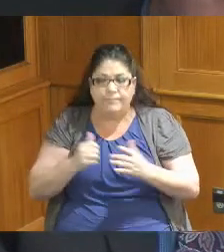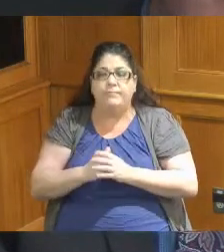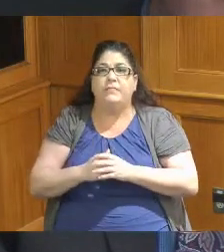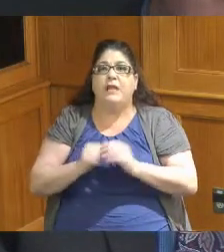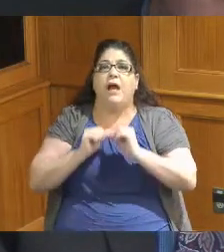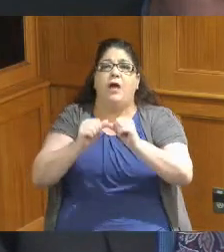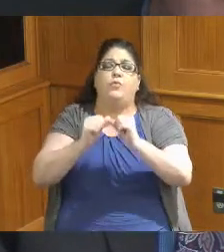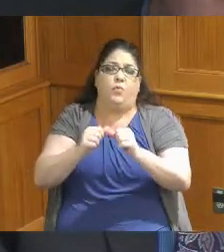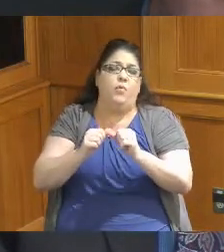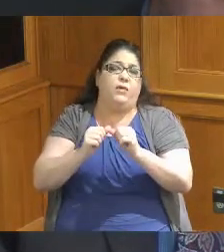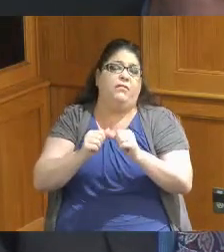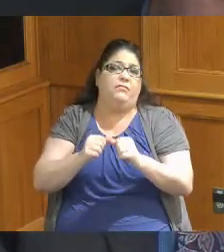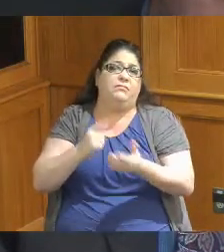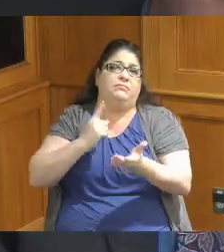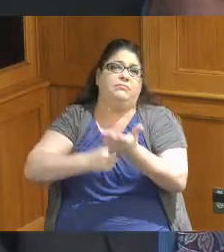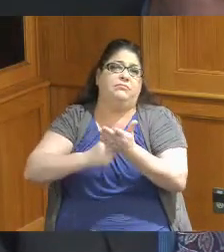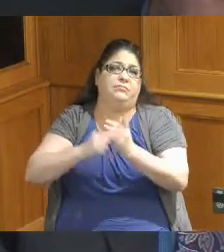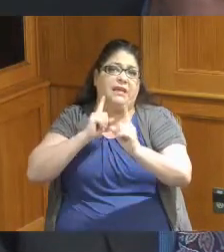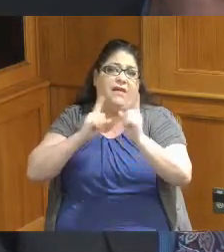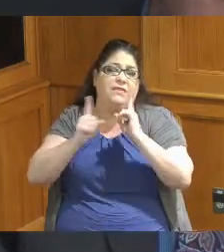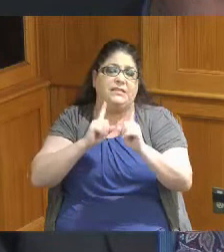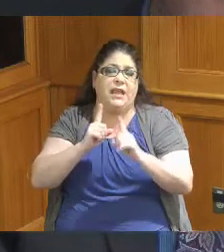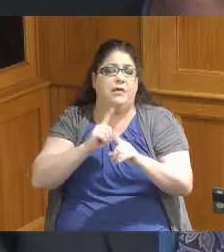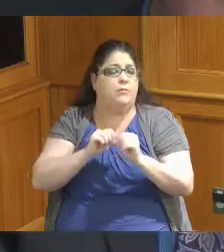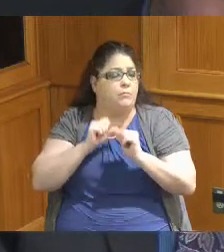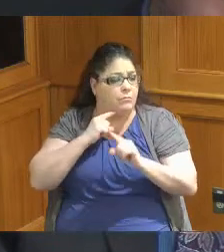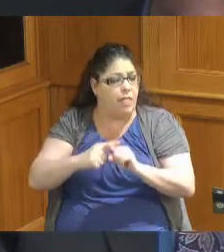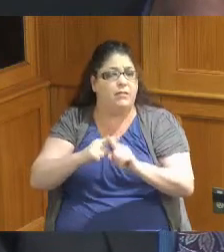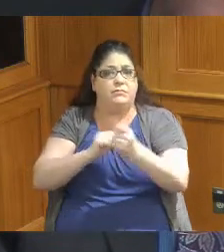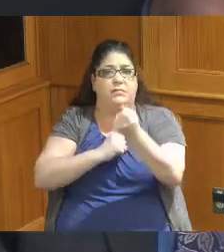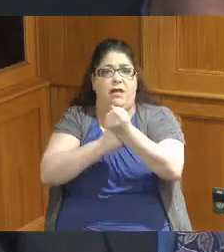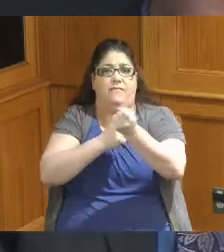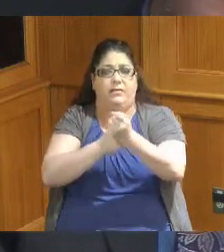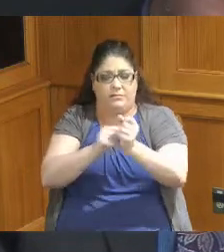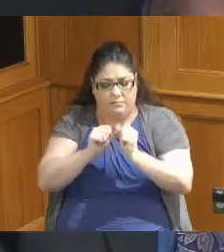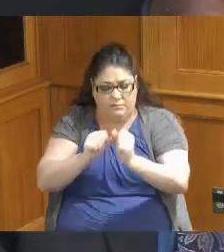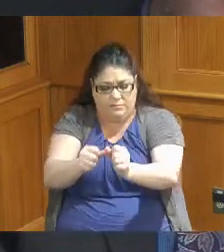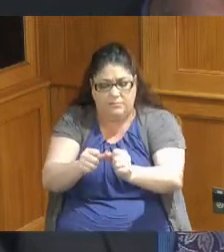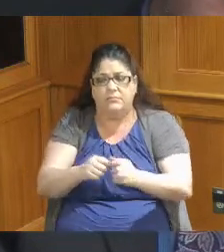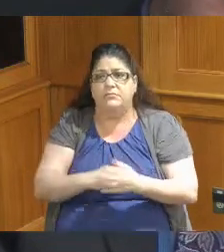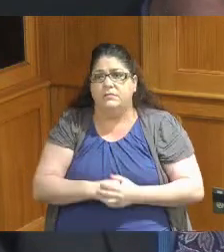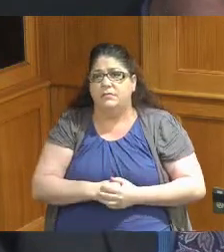conversation and ongoing advocacy is happening from all of the counties throughout the state